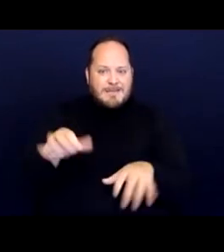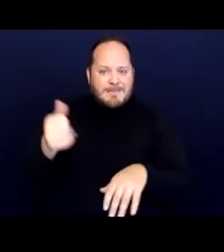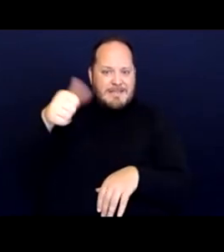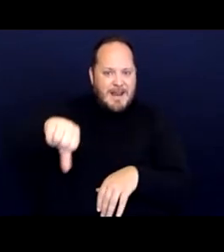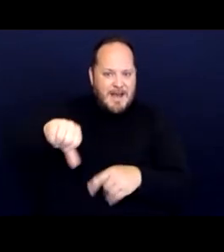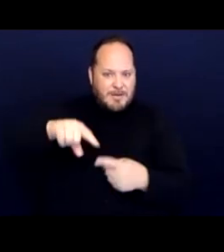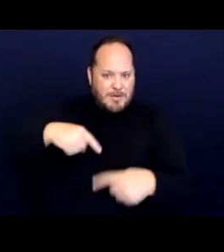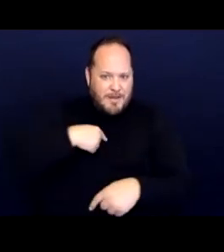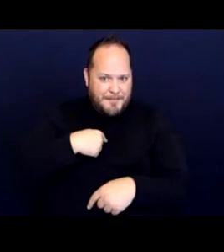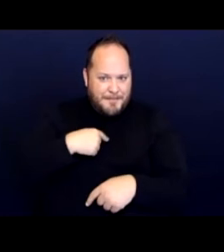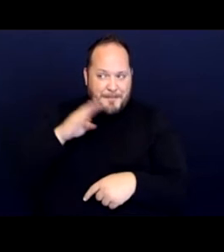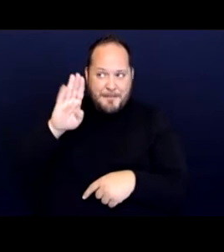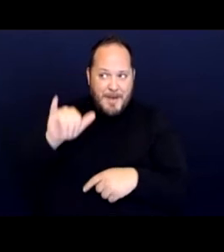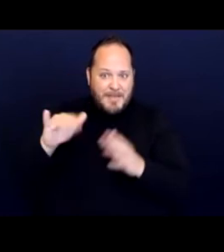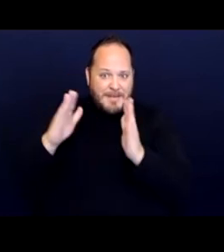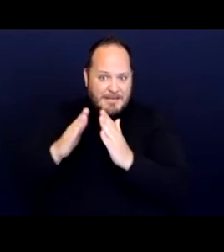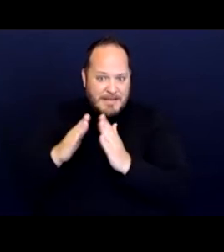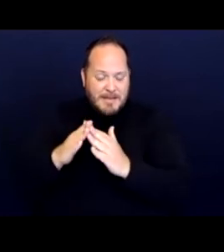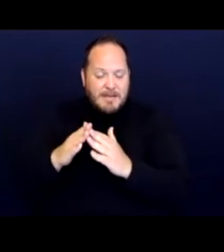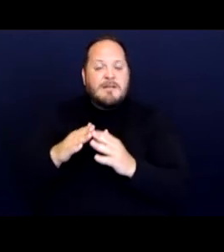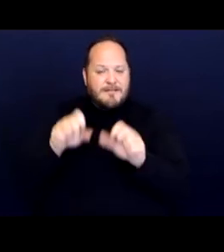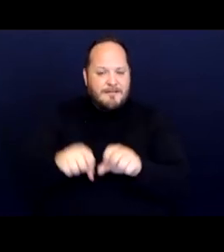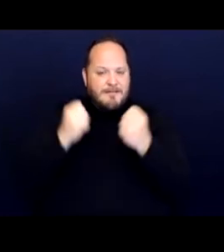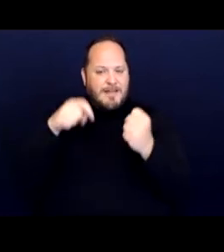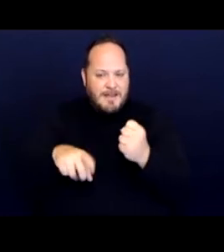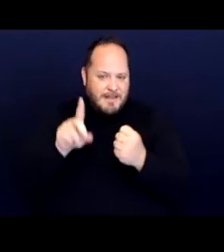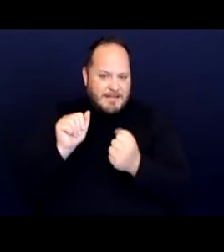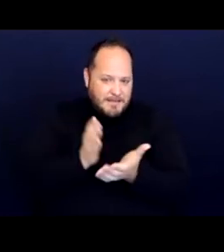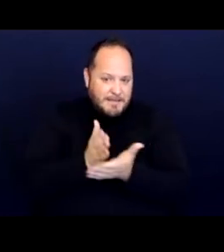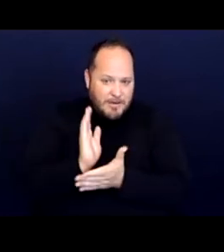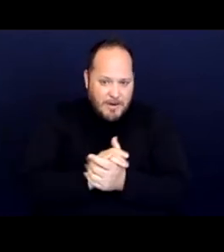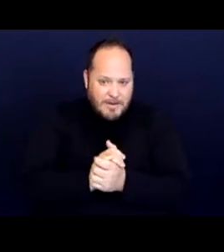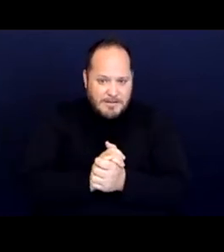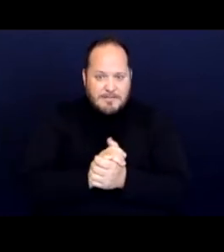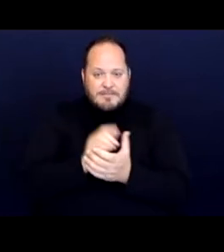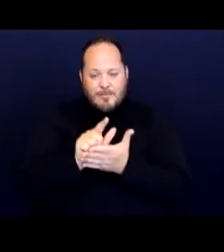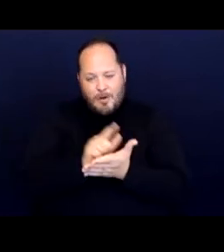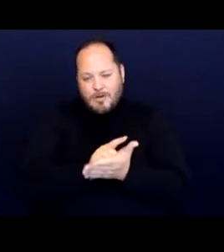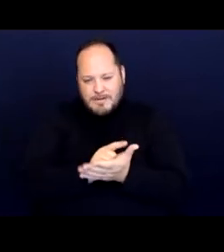by the city in violation of these Disability Rights Laws. And so when we're thinking again